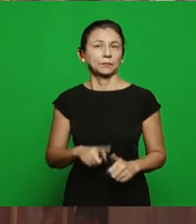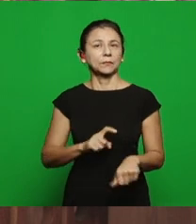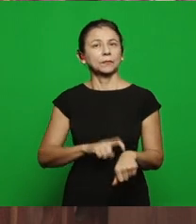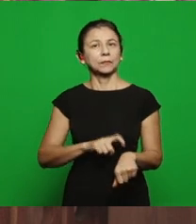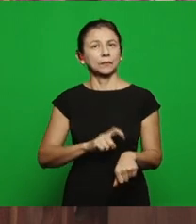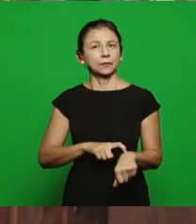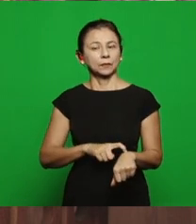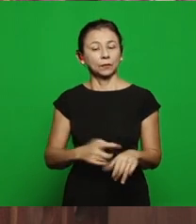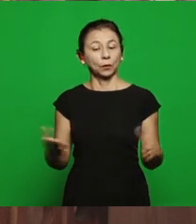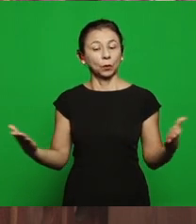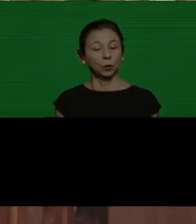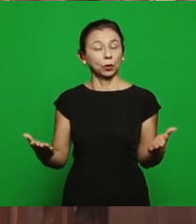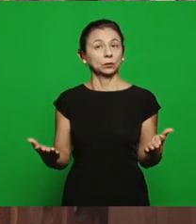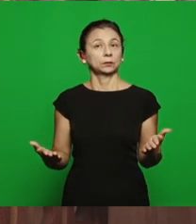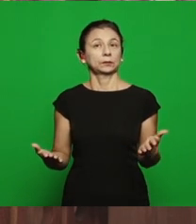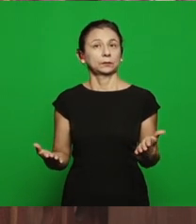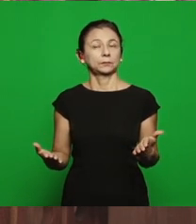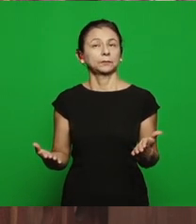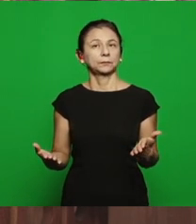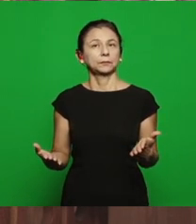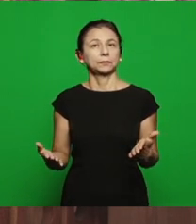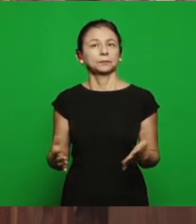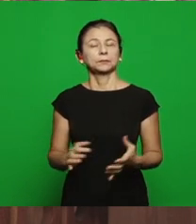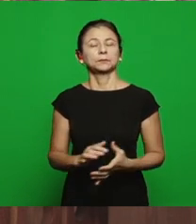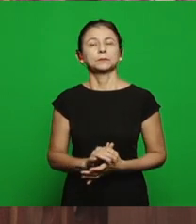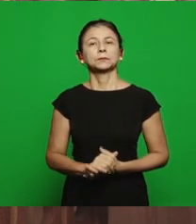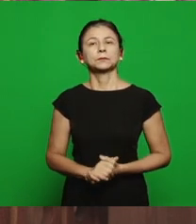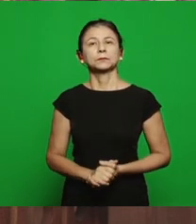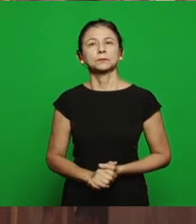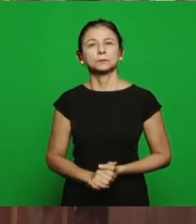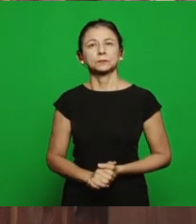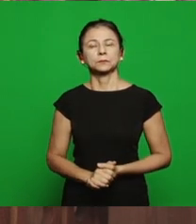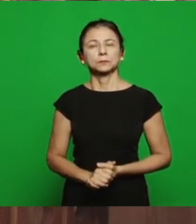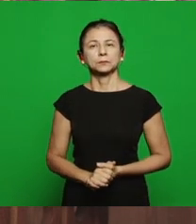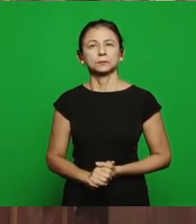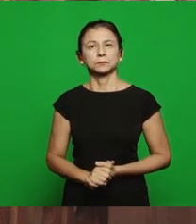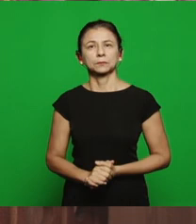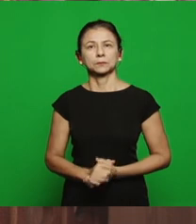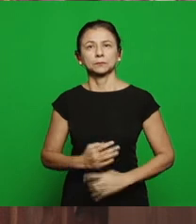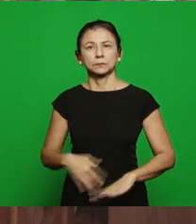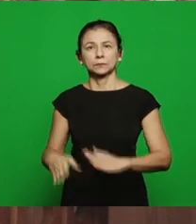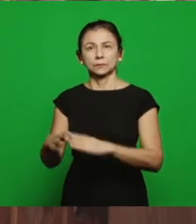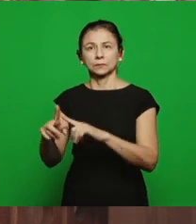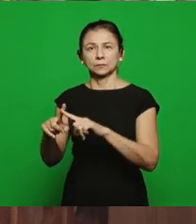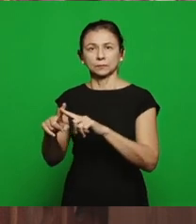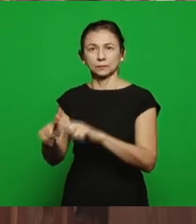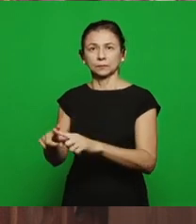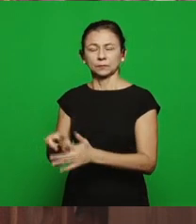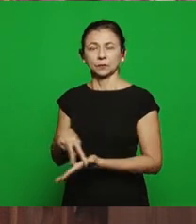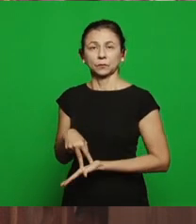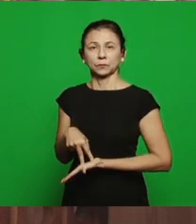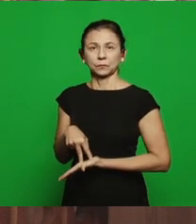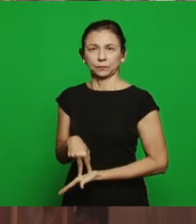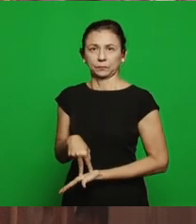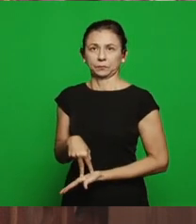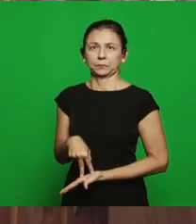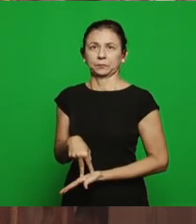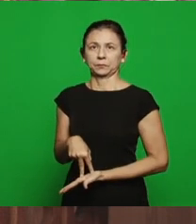time is that the church is signed in